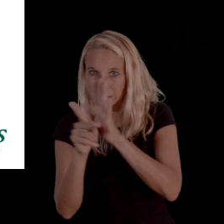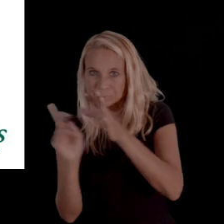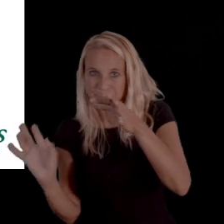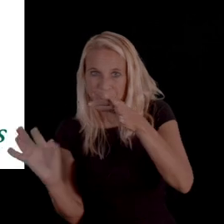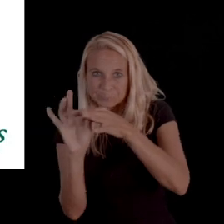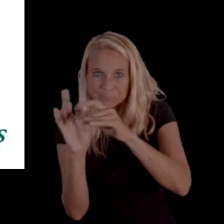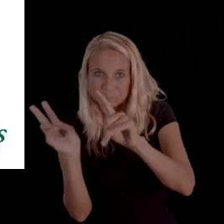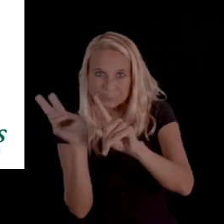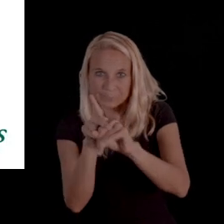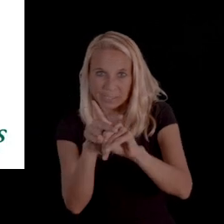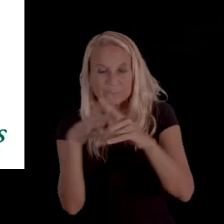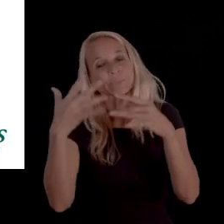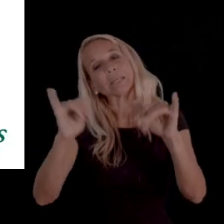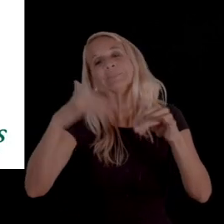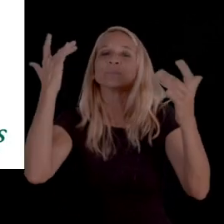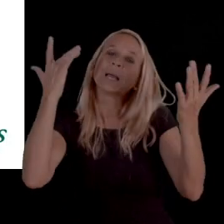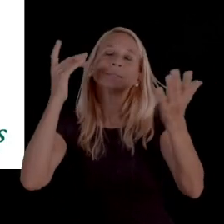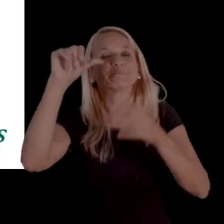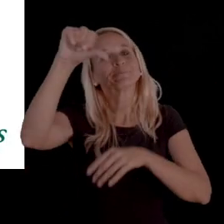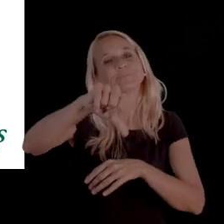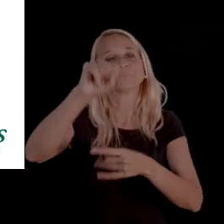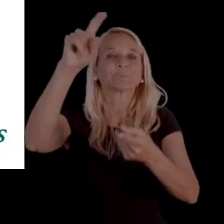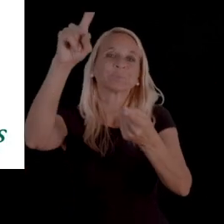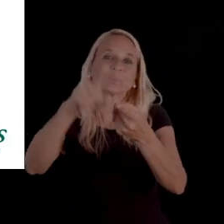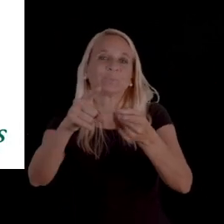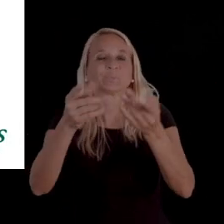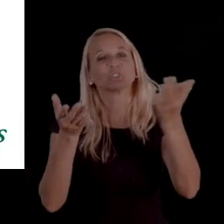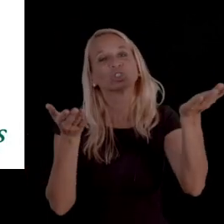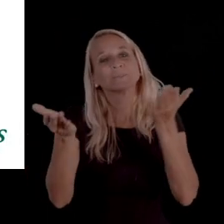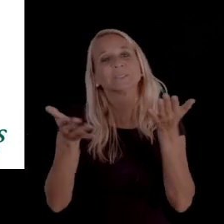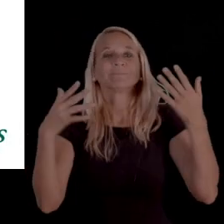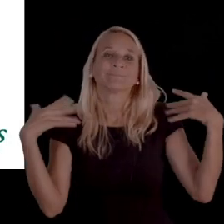to describe why they're reducing or denying this service.